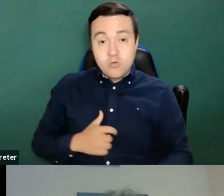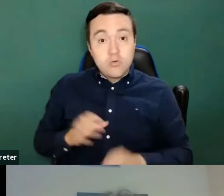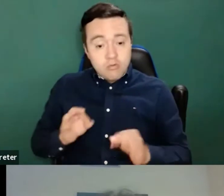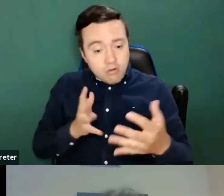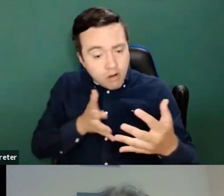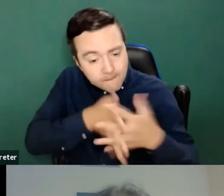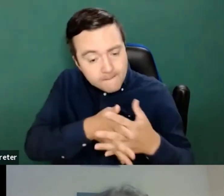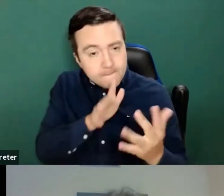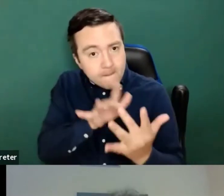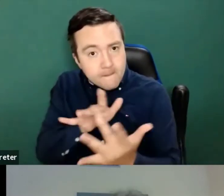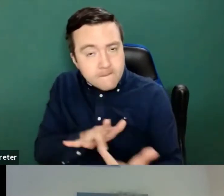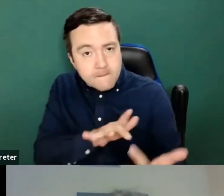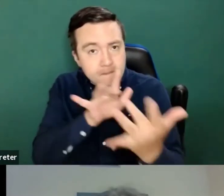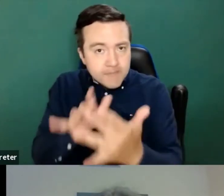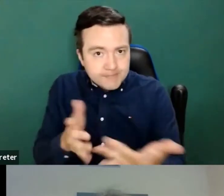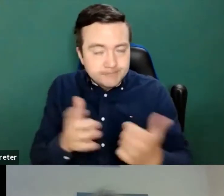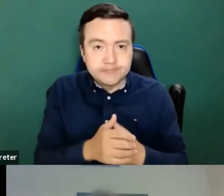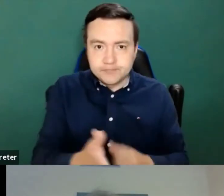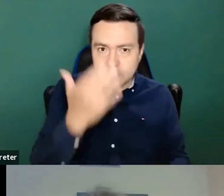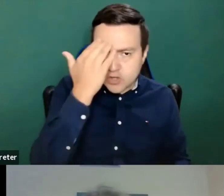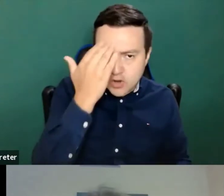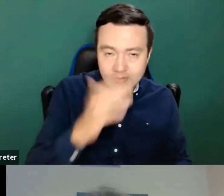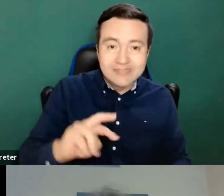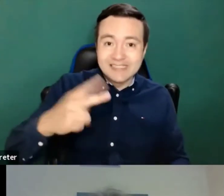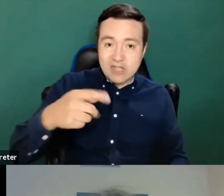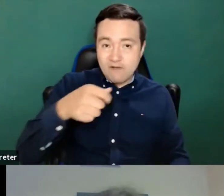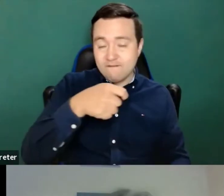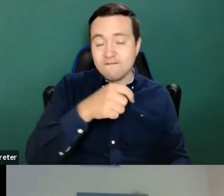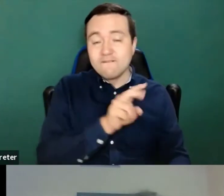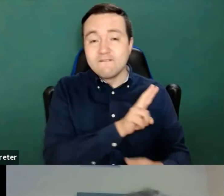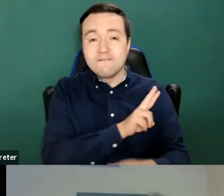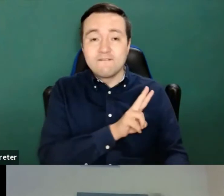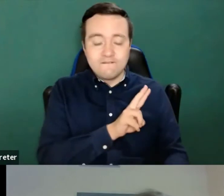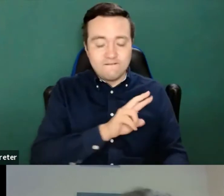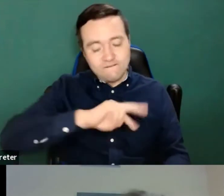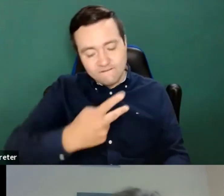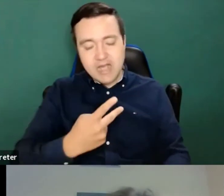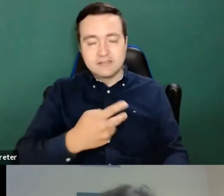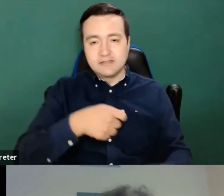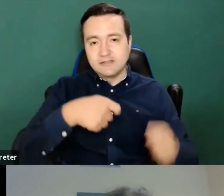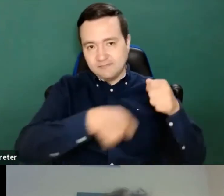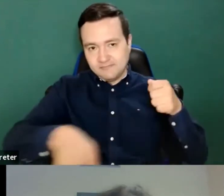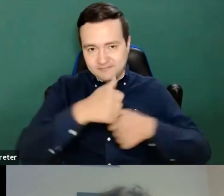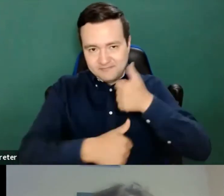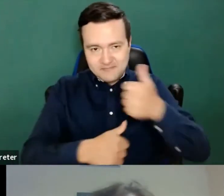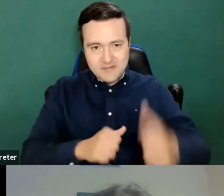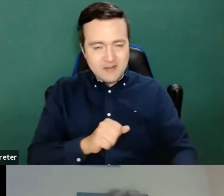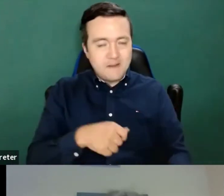You already know that I'm the second Vice President of the European Union. So you may think well, this puts you in a privileged position.